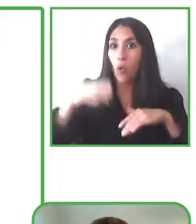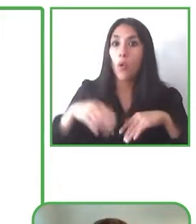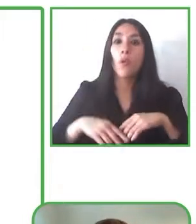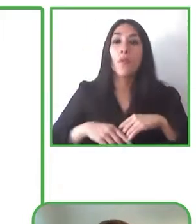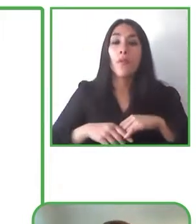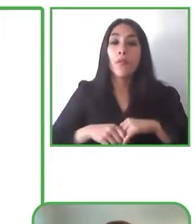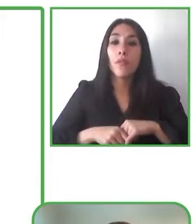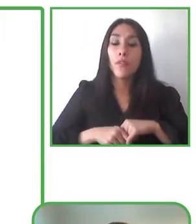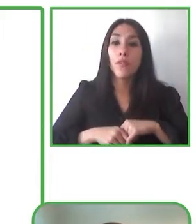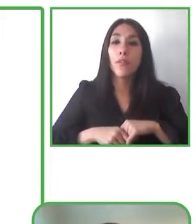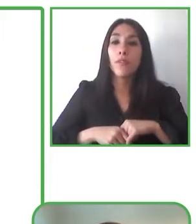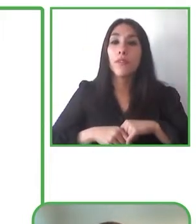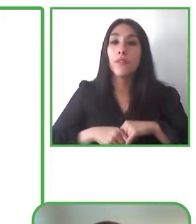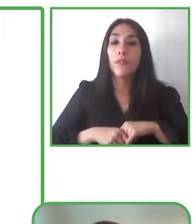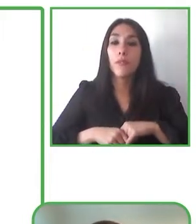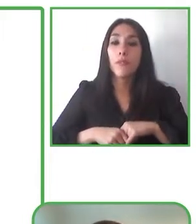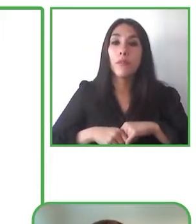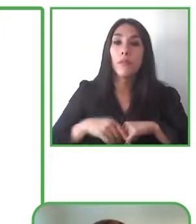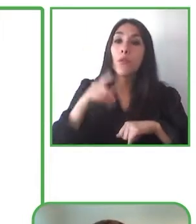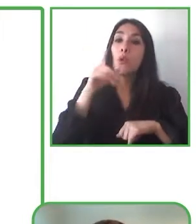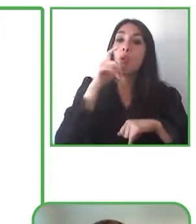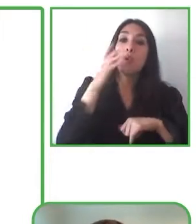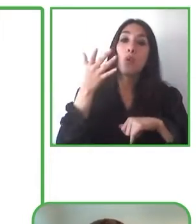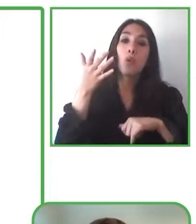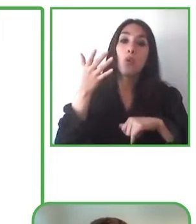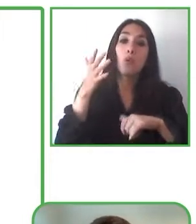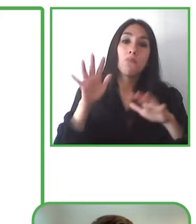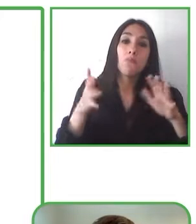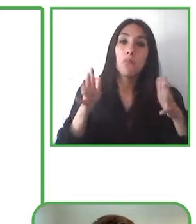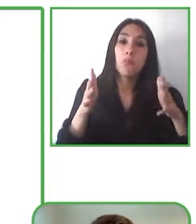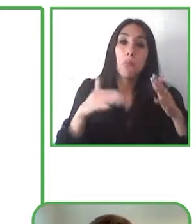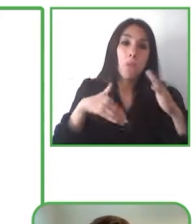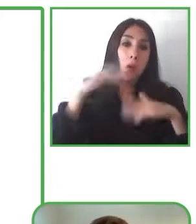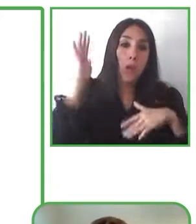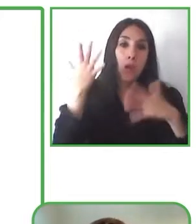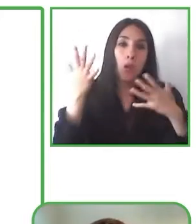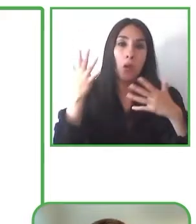and that's actually quite a lot of movies watching when you think about it, we actually